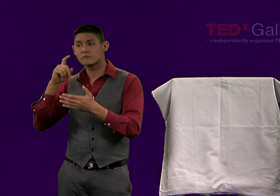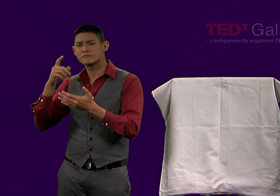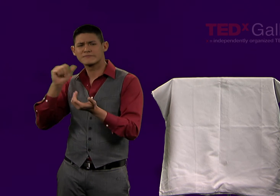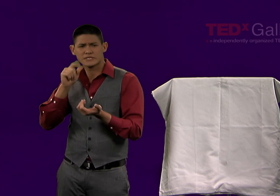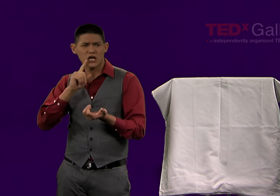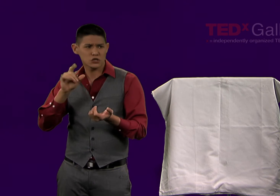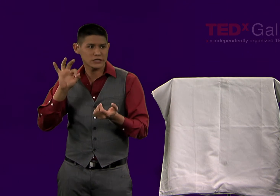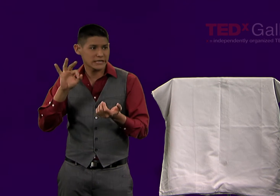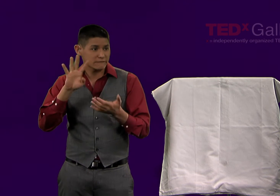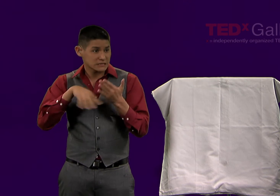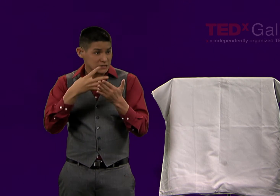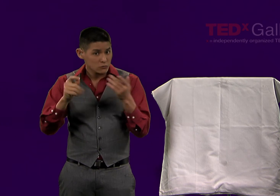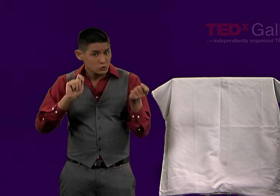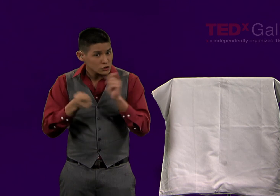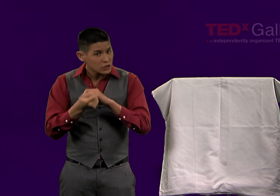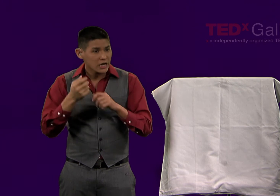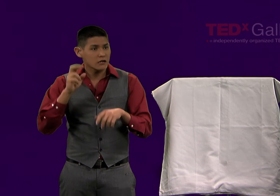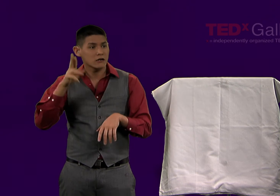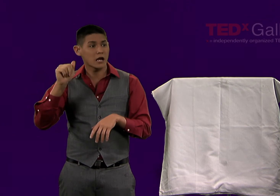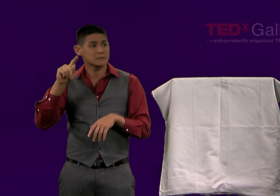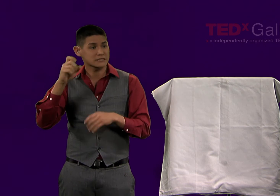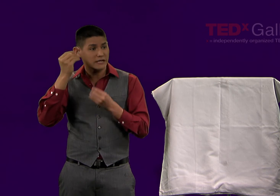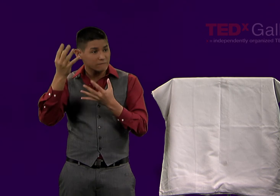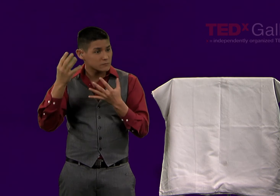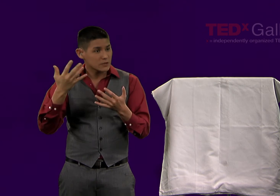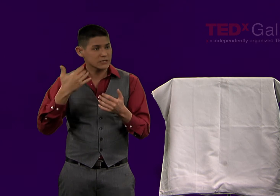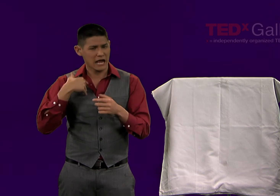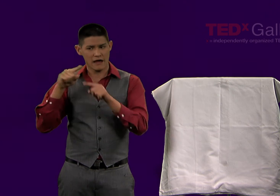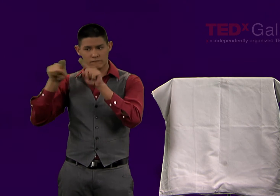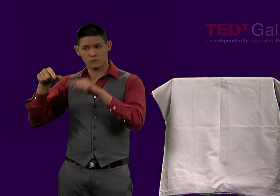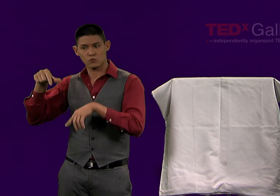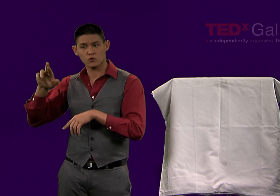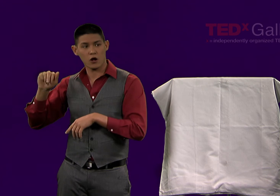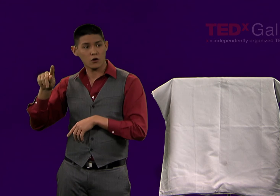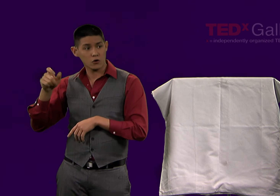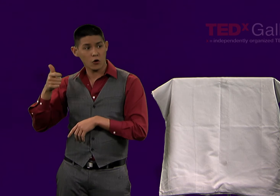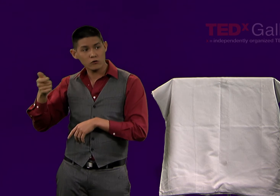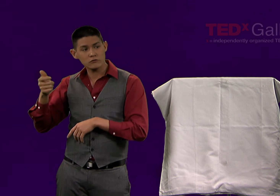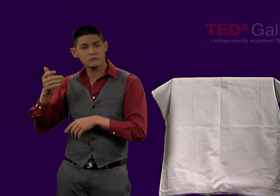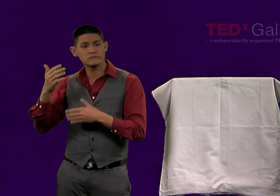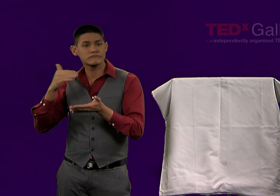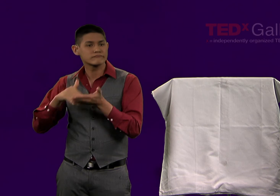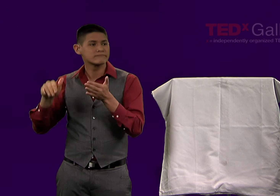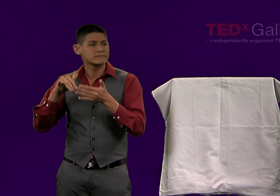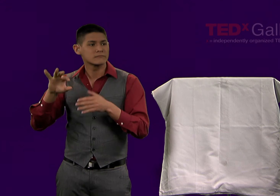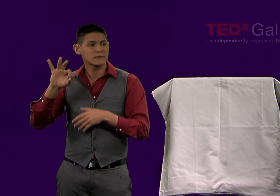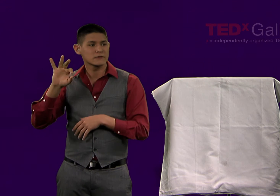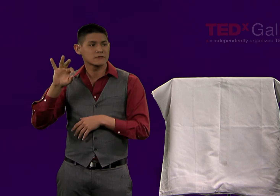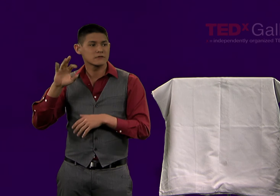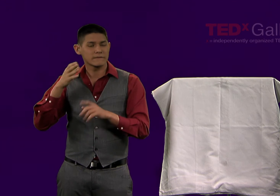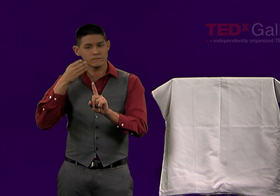If you need updated information on the schedule for the public transport, or frequently asked questions,